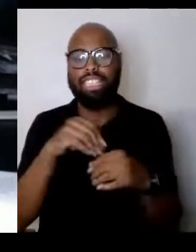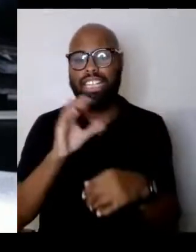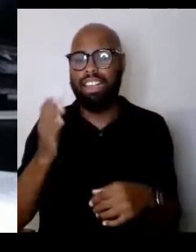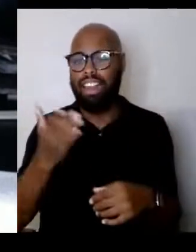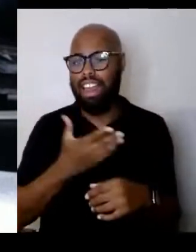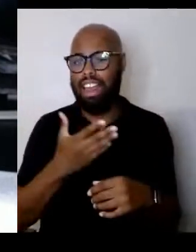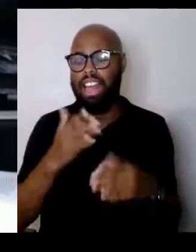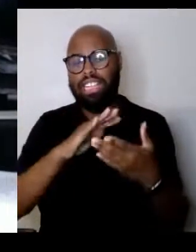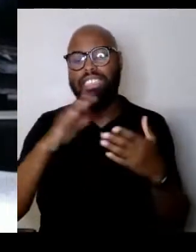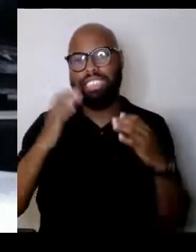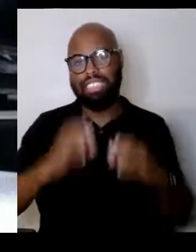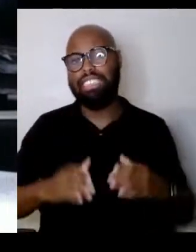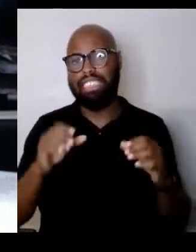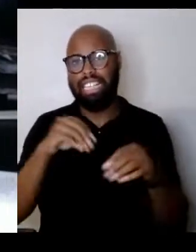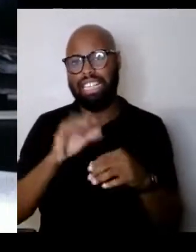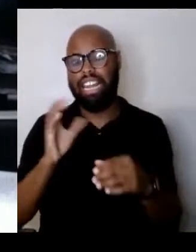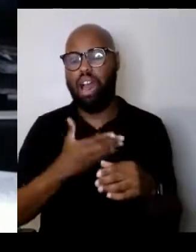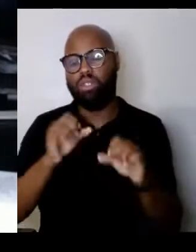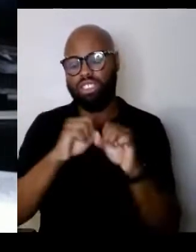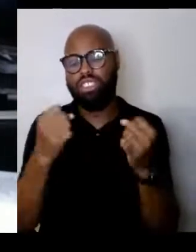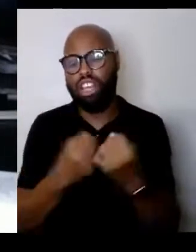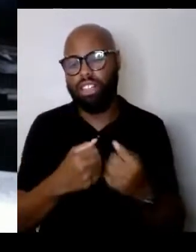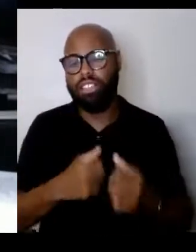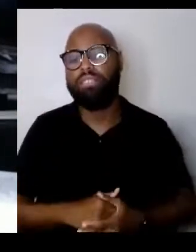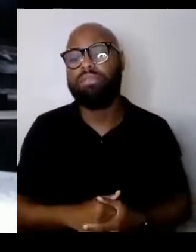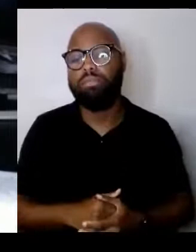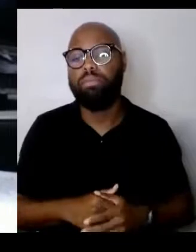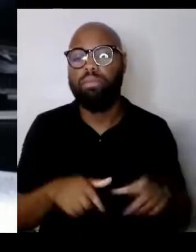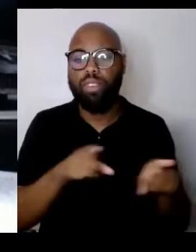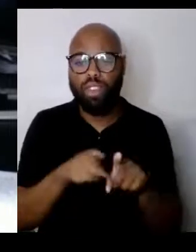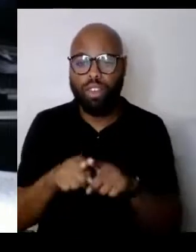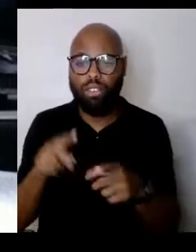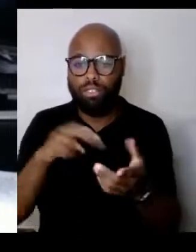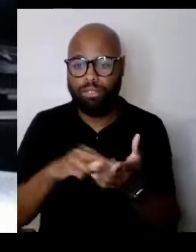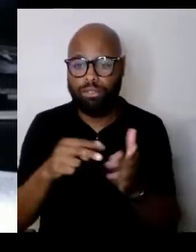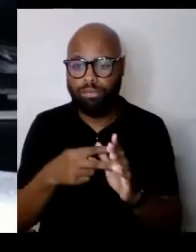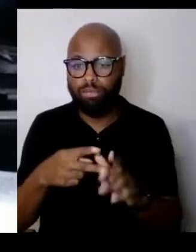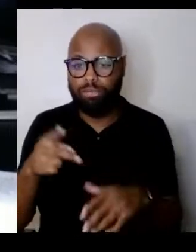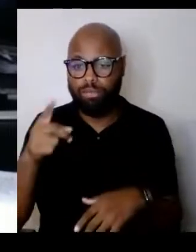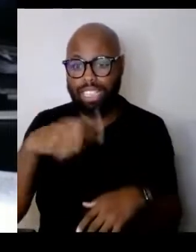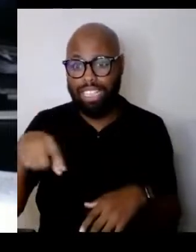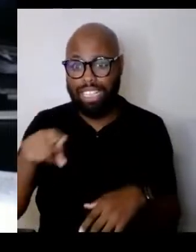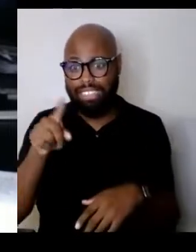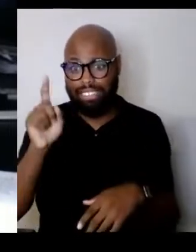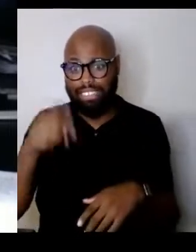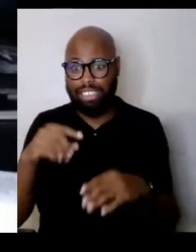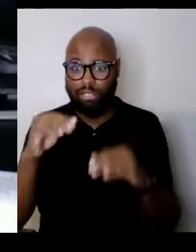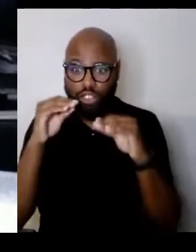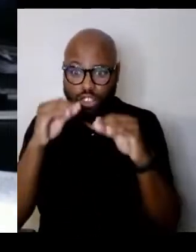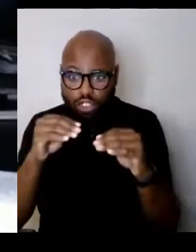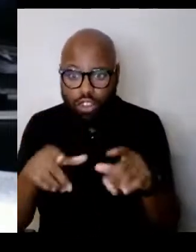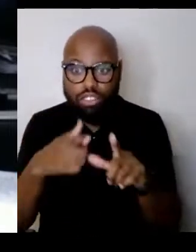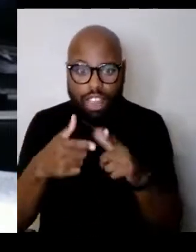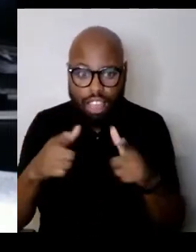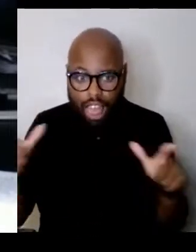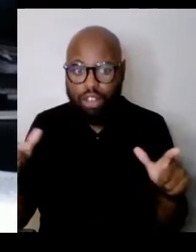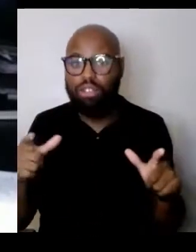Of course that also means that they should be taught the language so that they can communicate